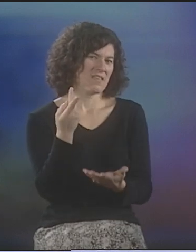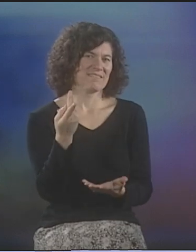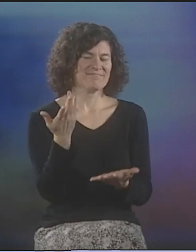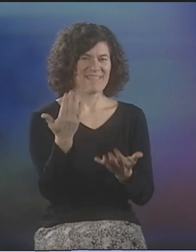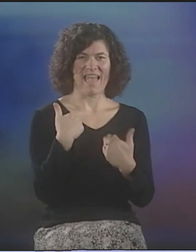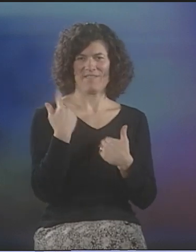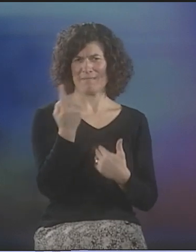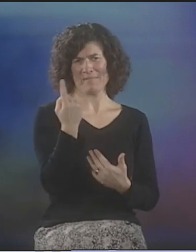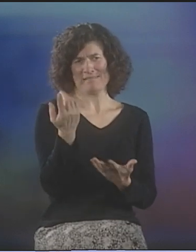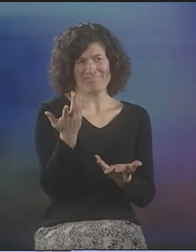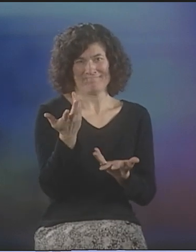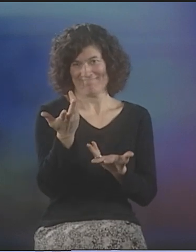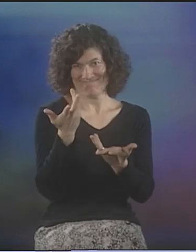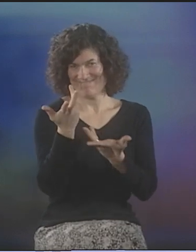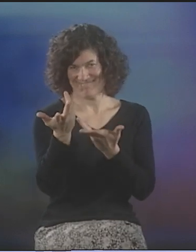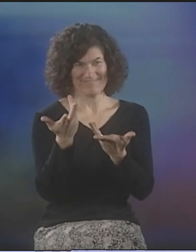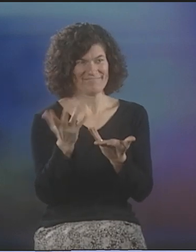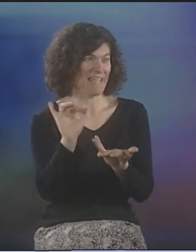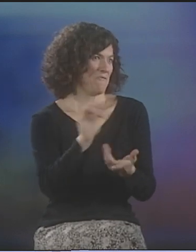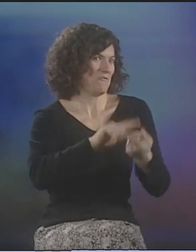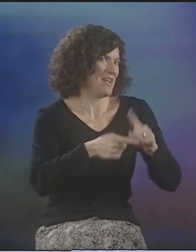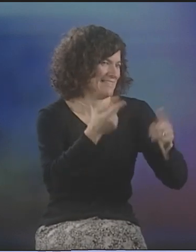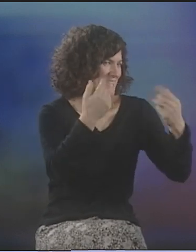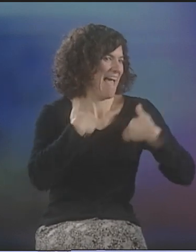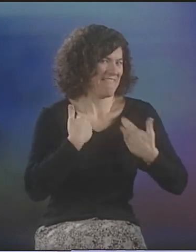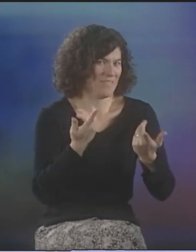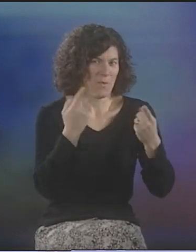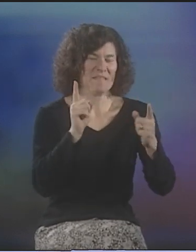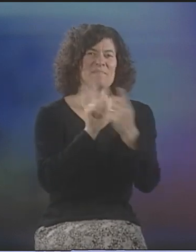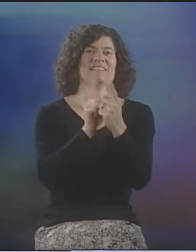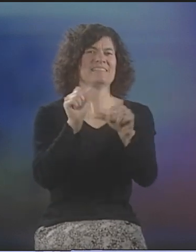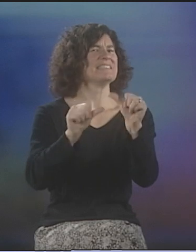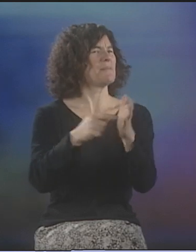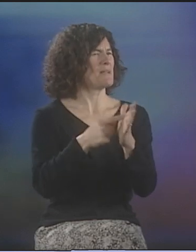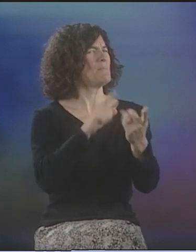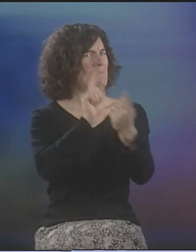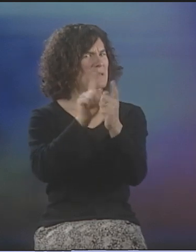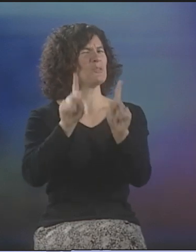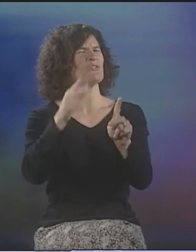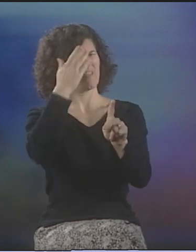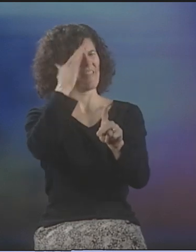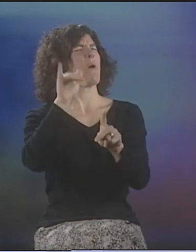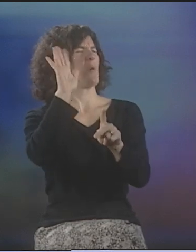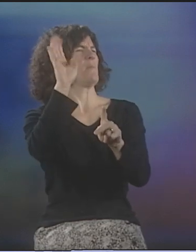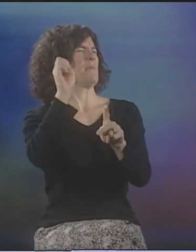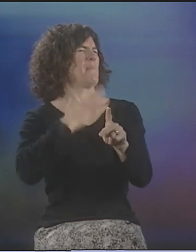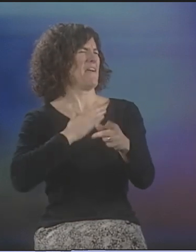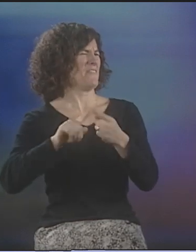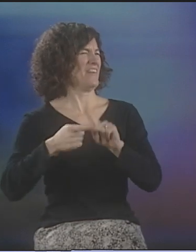AND WE HAD SOMETHING THAT, YOU KNOW, FRIENDS HAVE. SOMETIMES YOU MEET A PERSON, YOU THINK, "OH, THAT PERSON'S GONNA BE MY FRIEND.